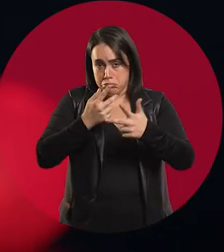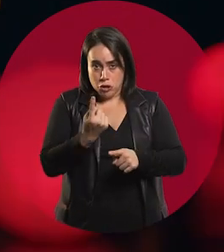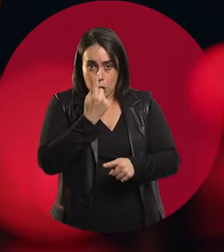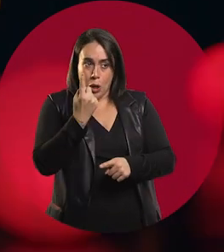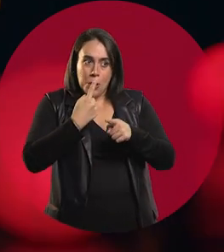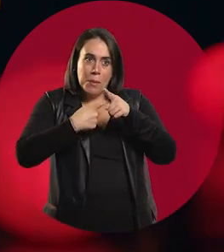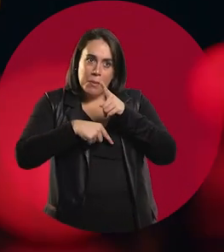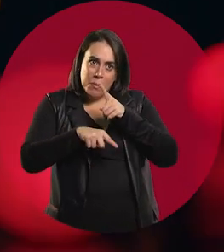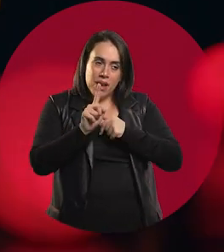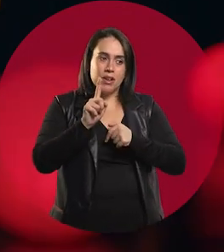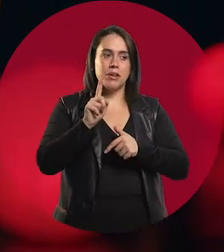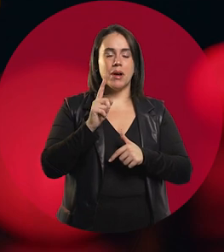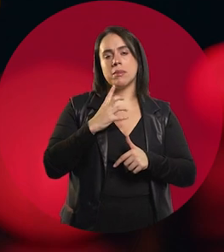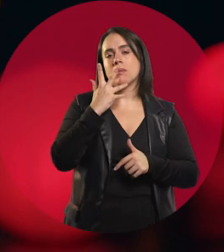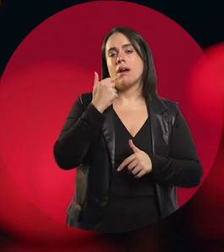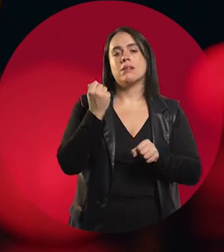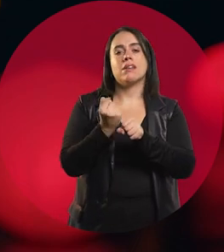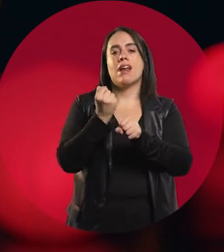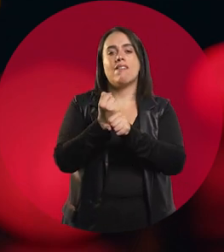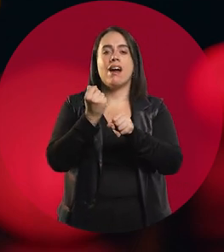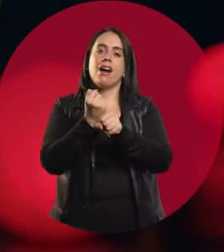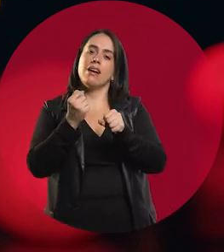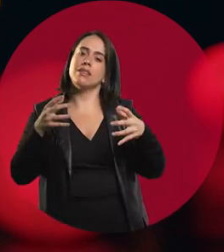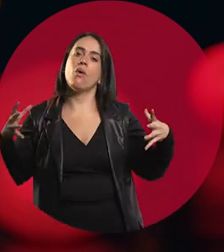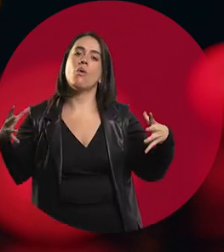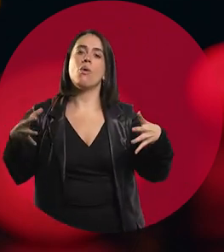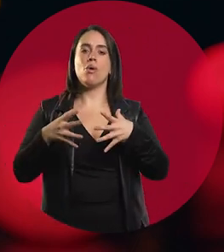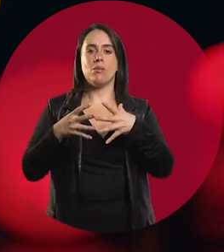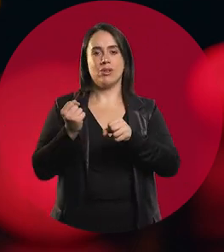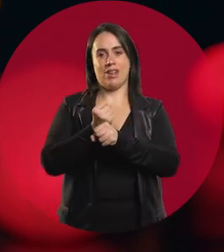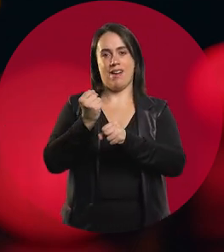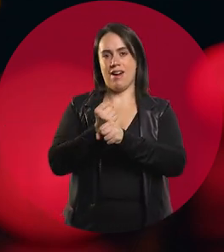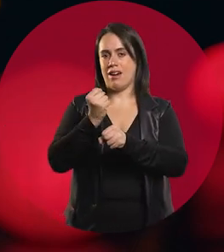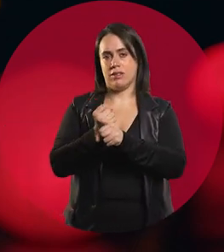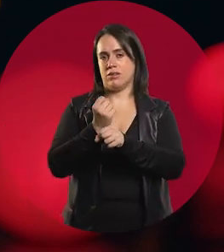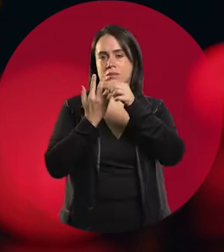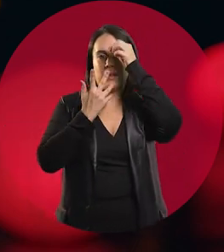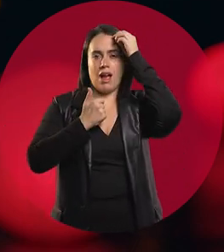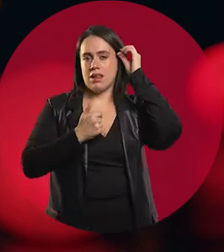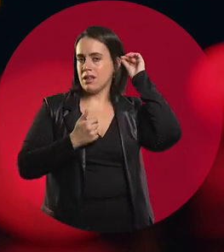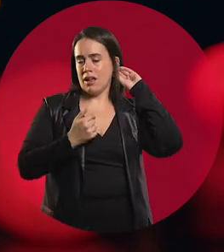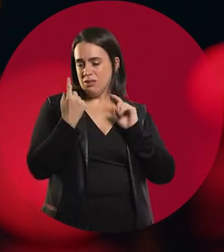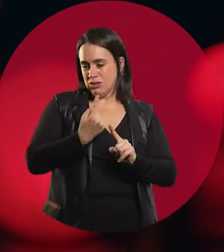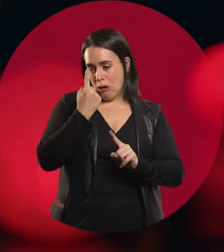artistically, conceptually I am a person who works in a group.